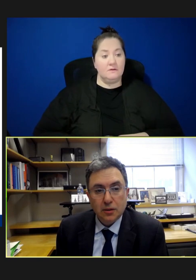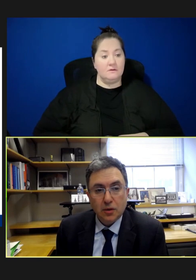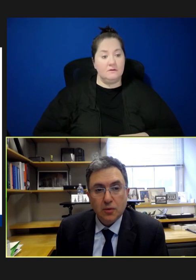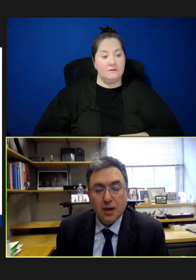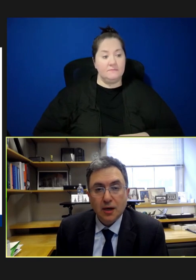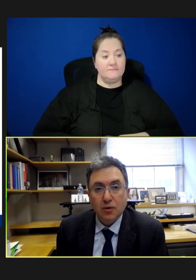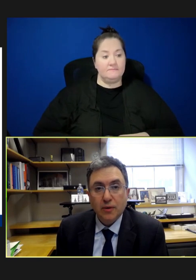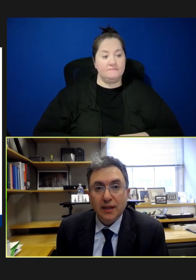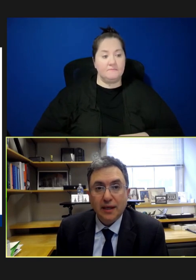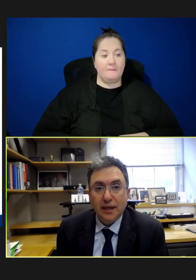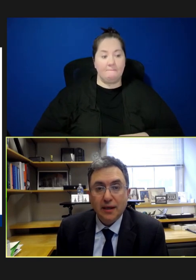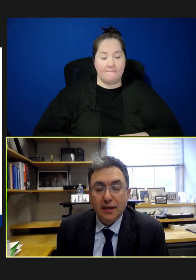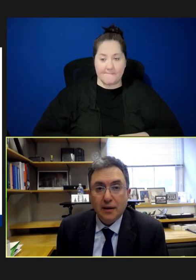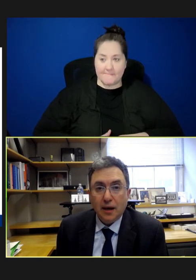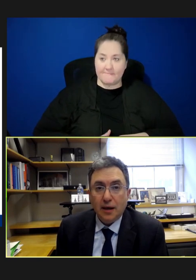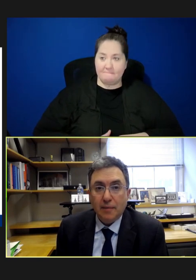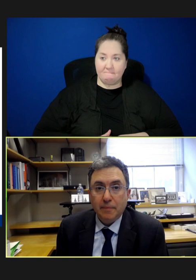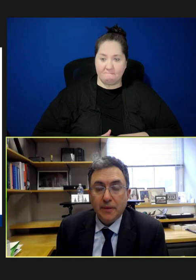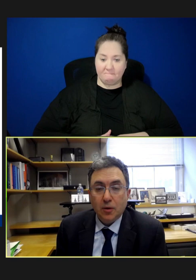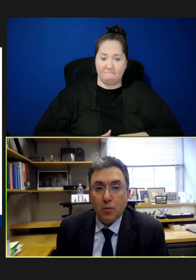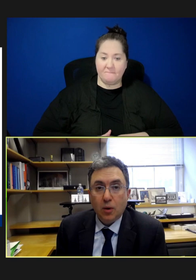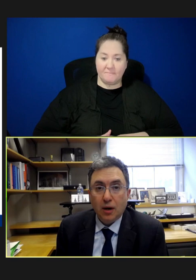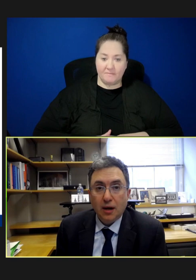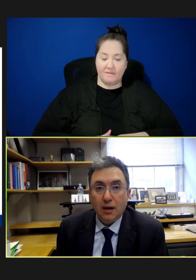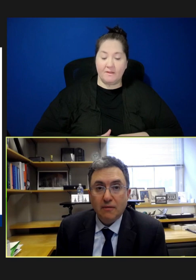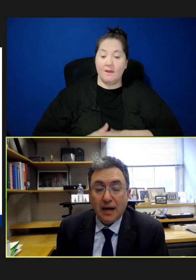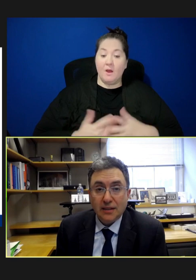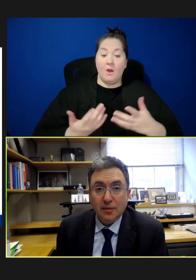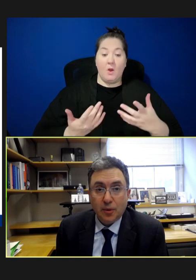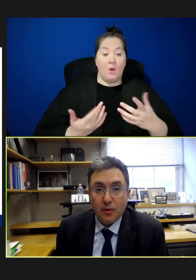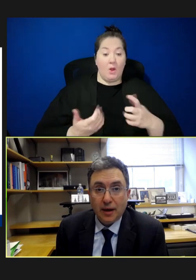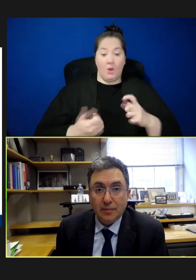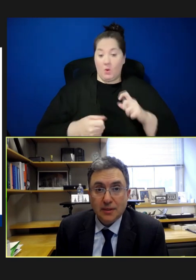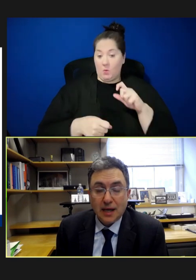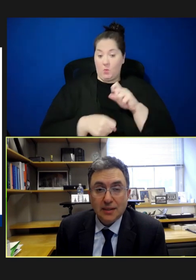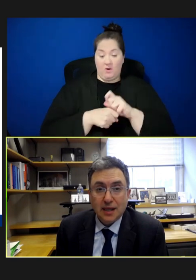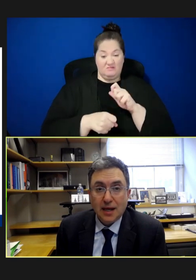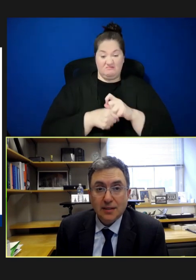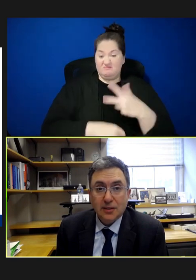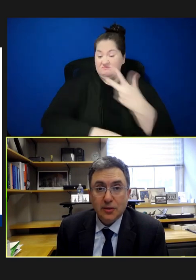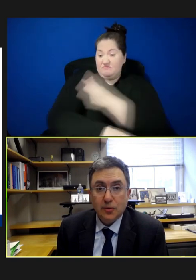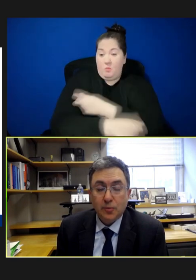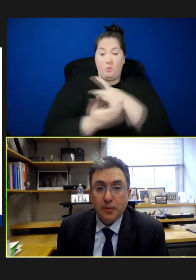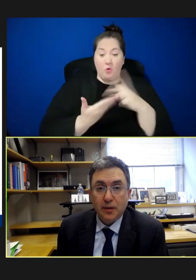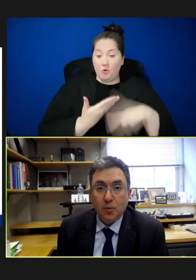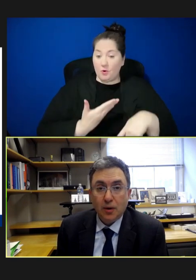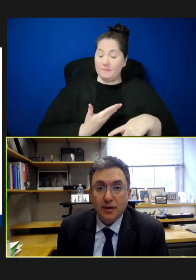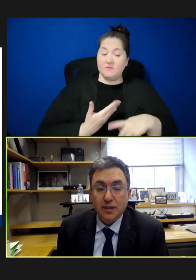So, concretely, the work of vaccine programs has got to be more than